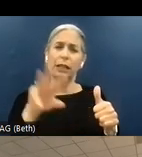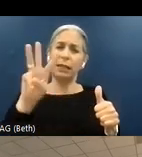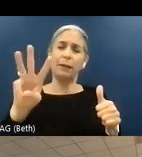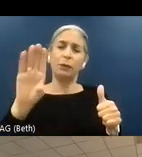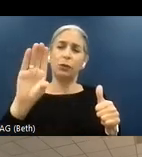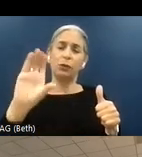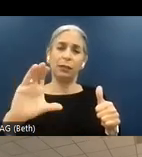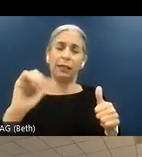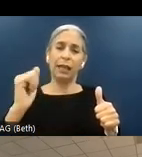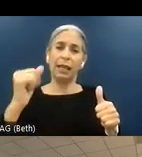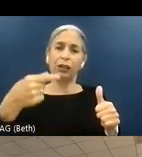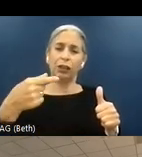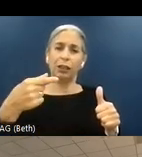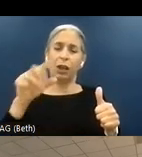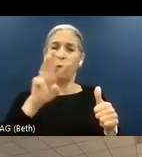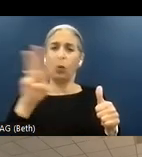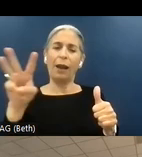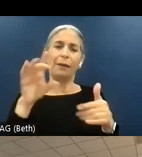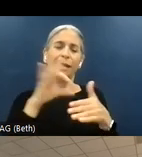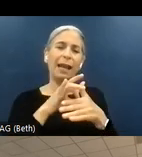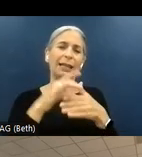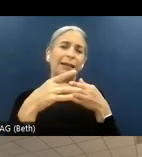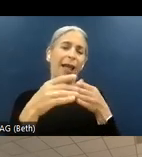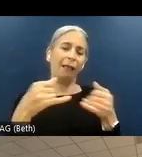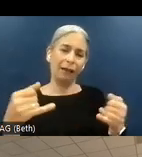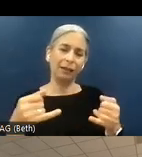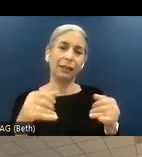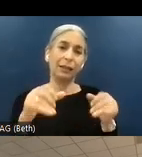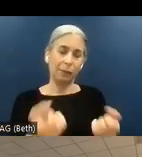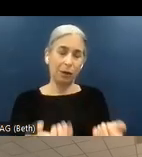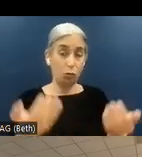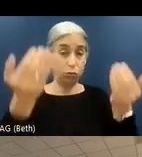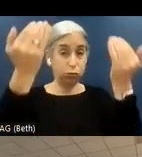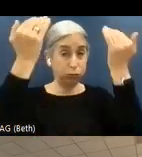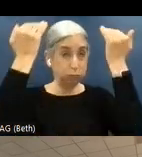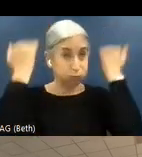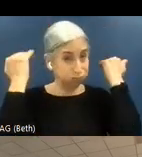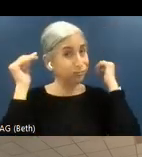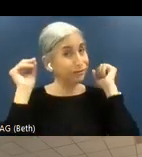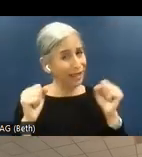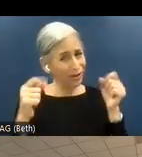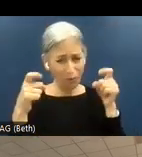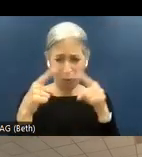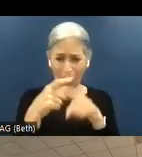the Web Content Accessibility Guidelines, can be overwhelming as they are complex. What